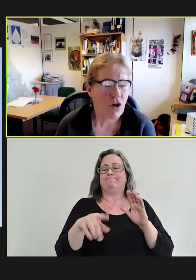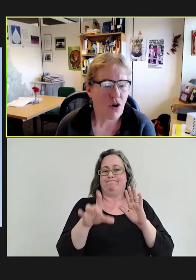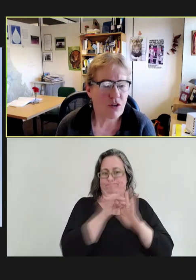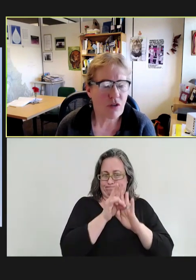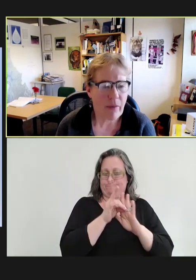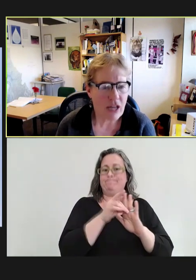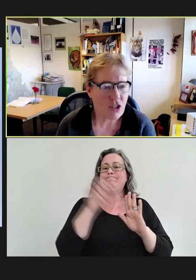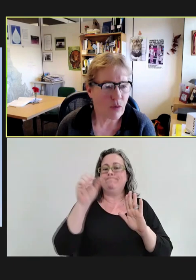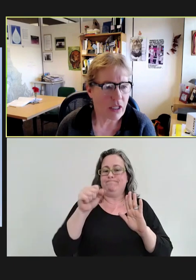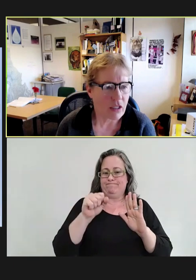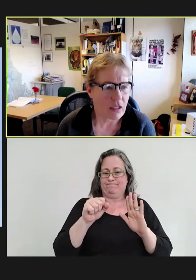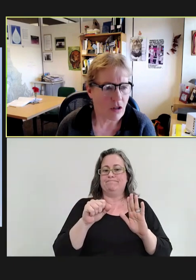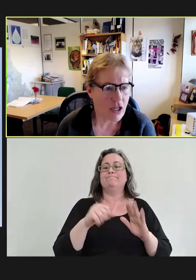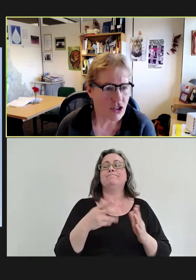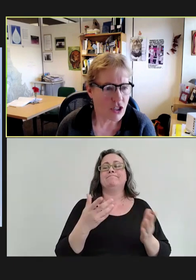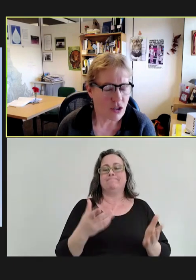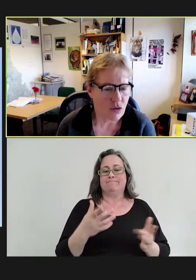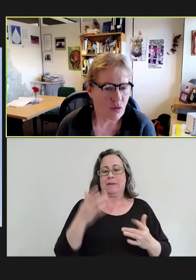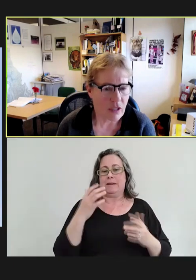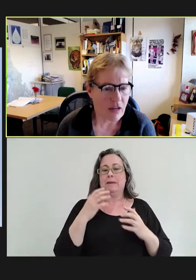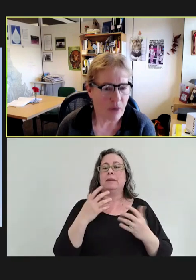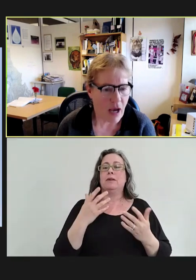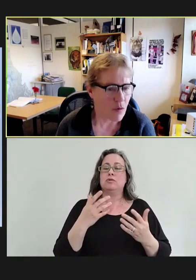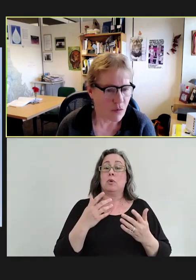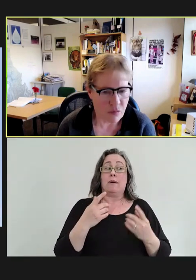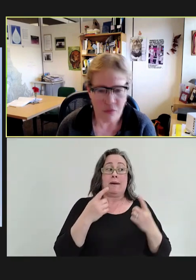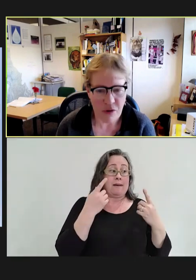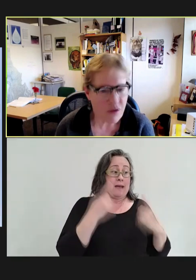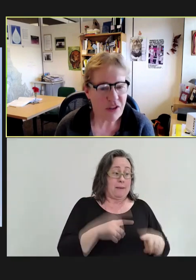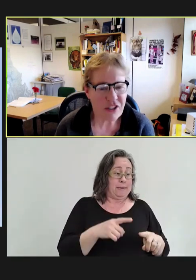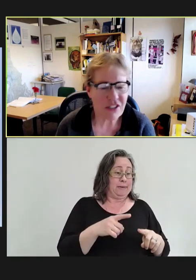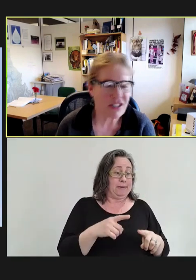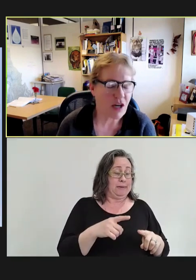So, as you can imagine, we launched into a lot of -- I won't review these in detail,